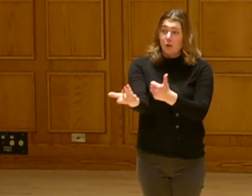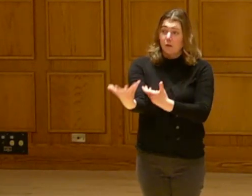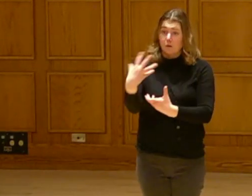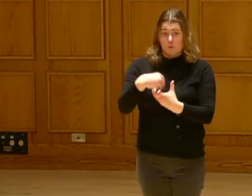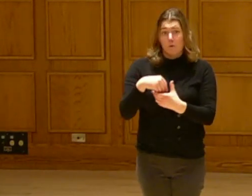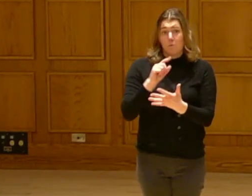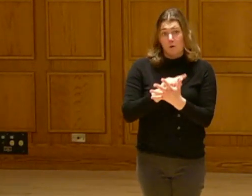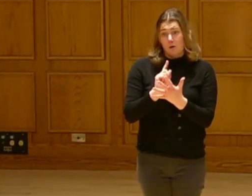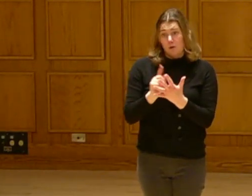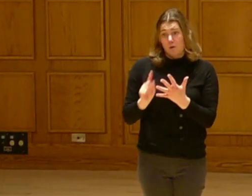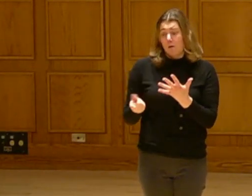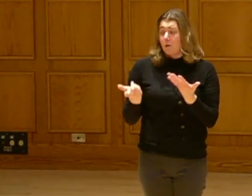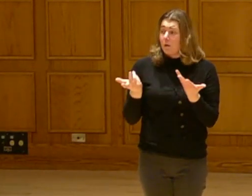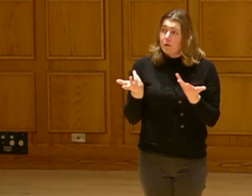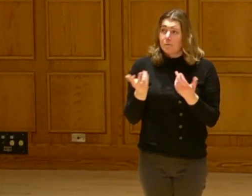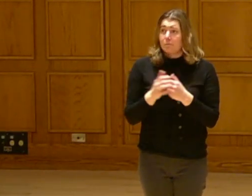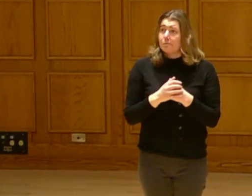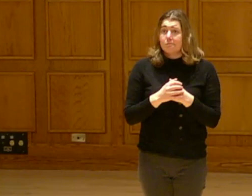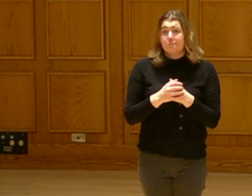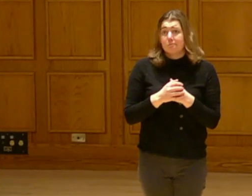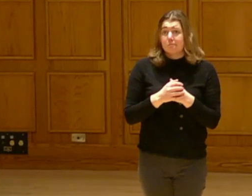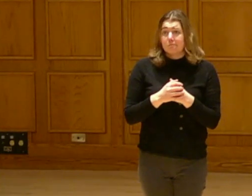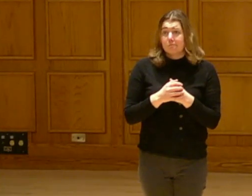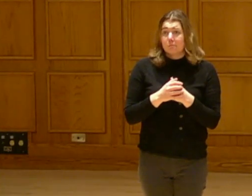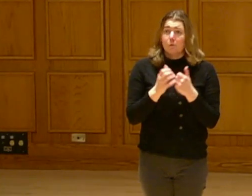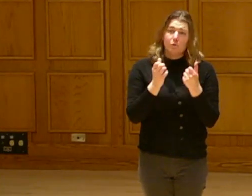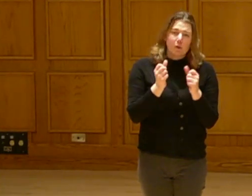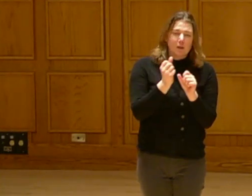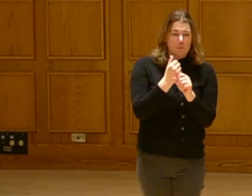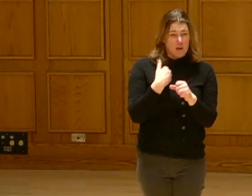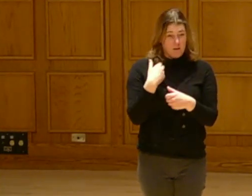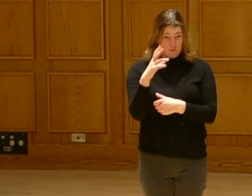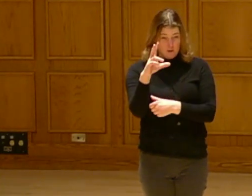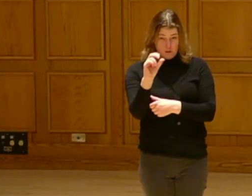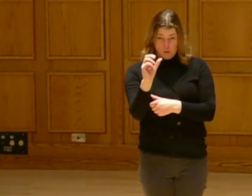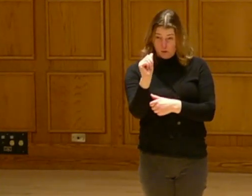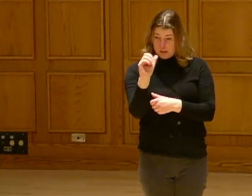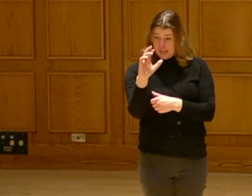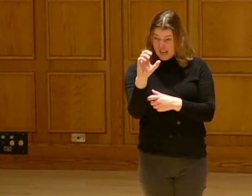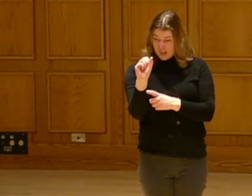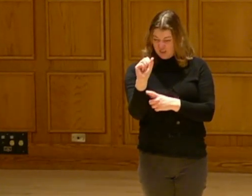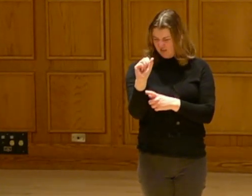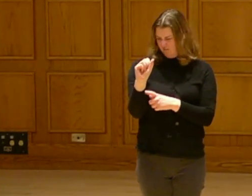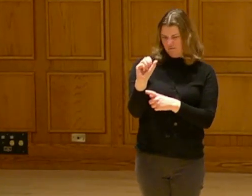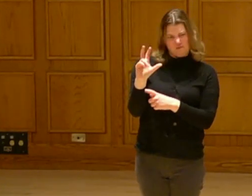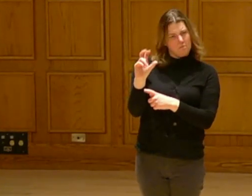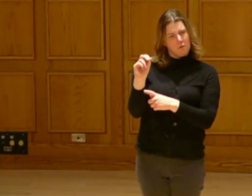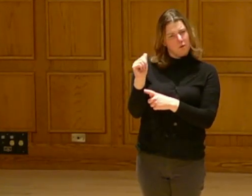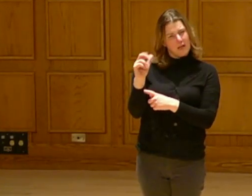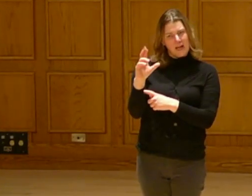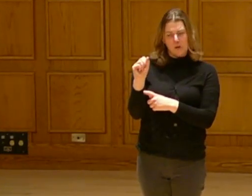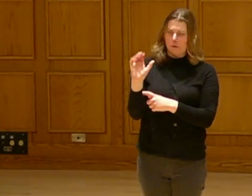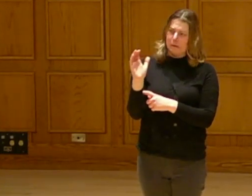You know, although we're trying to make a change on 30 acres, 30 acres in the scheme of thing is not very large at all.